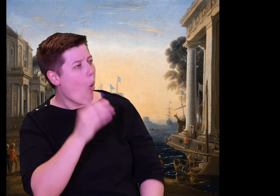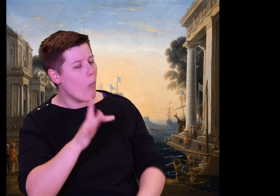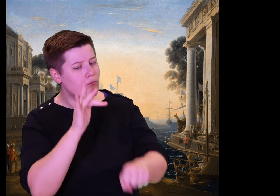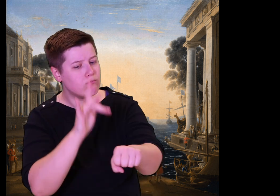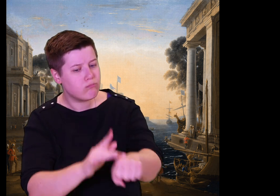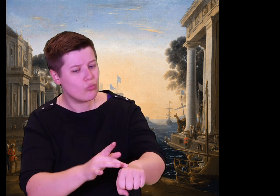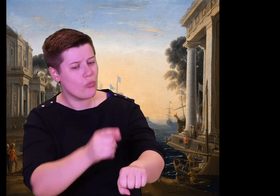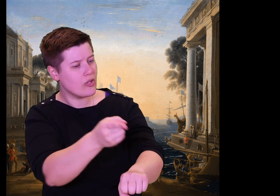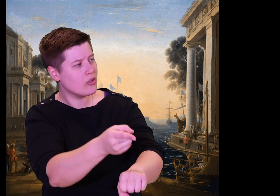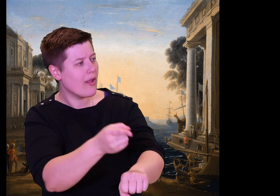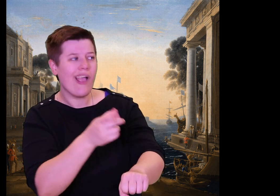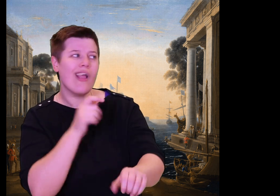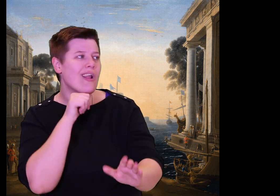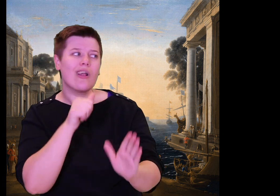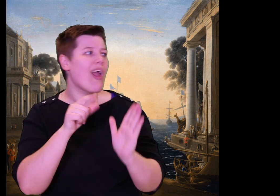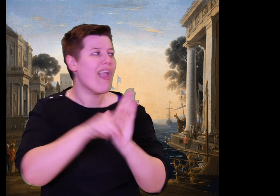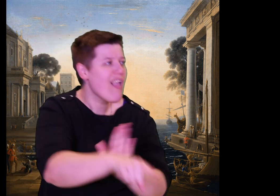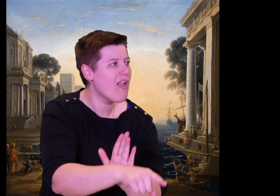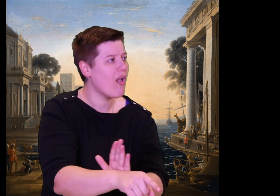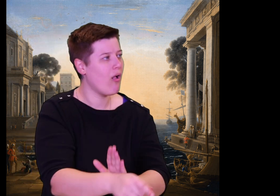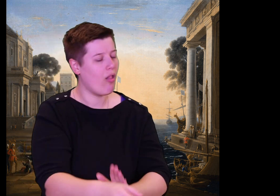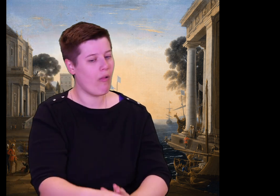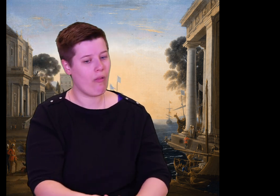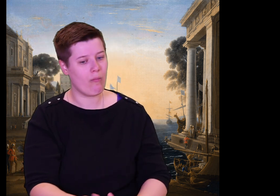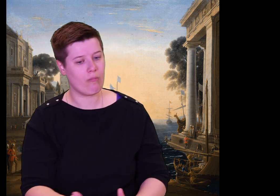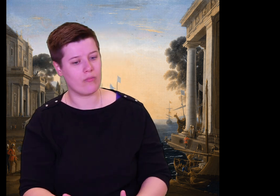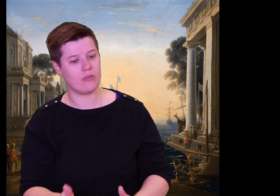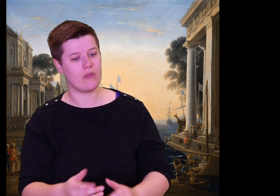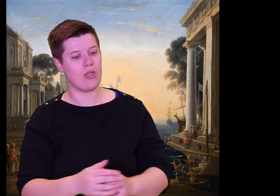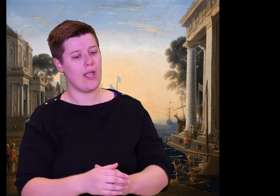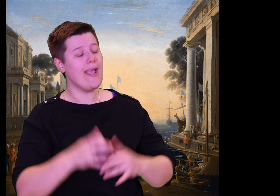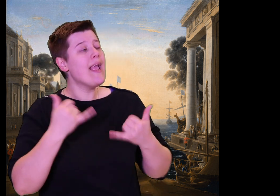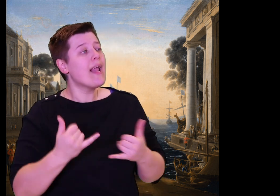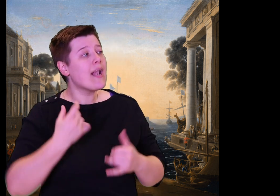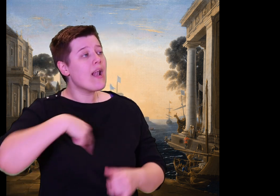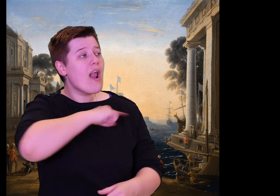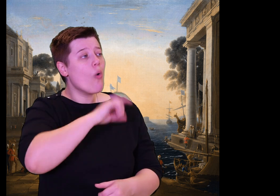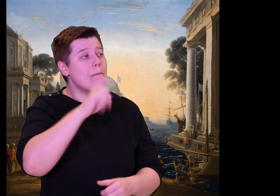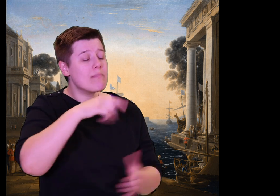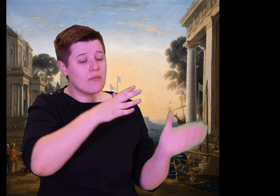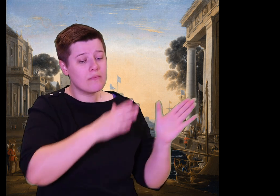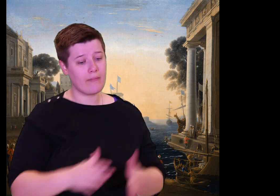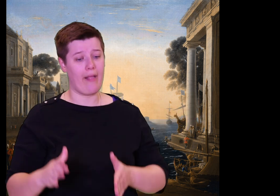and to make him call a meeting to speak out against the suitors who killed